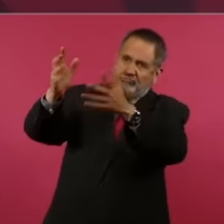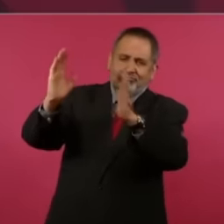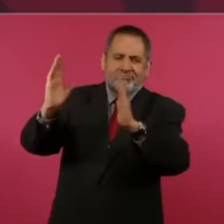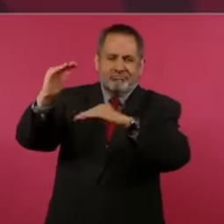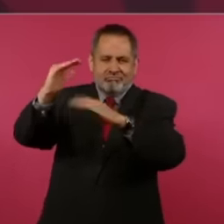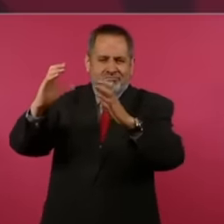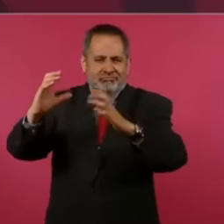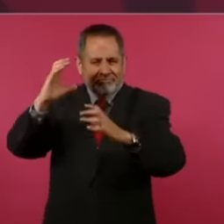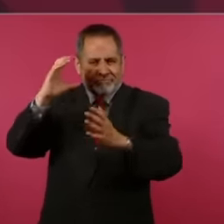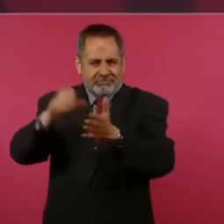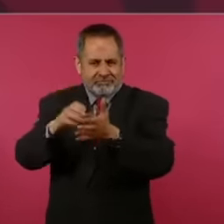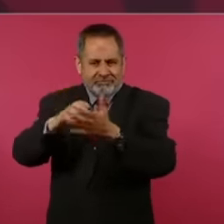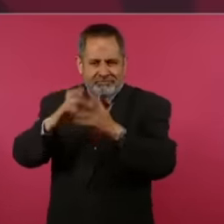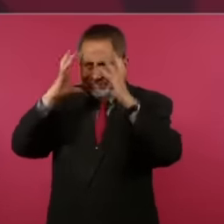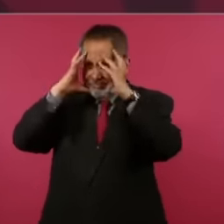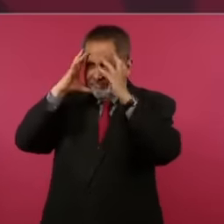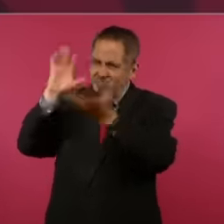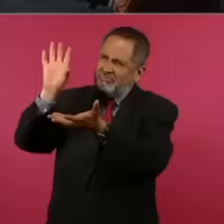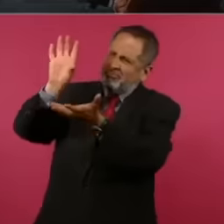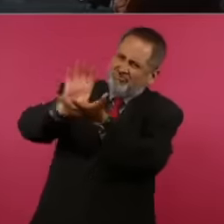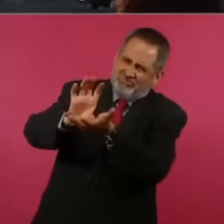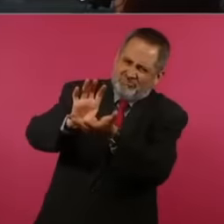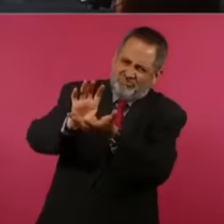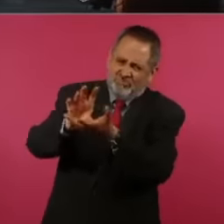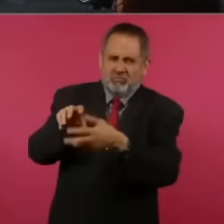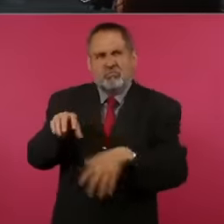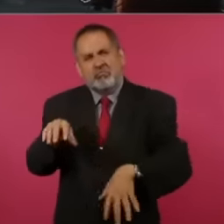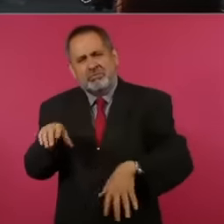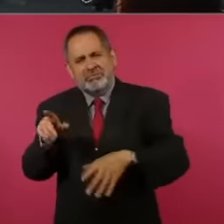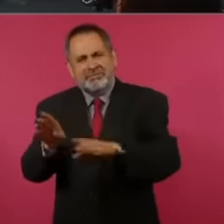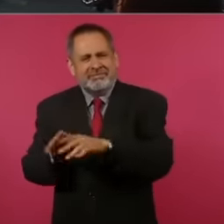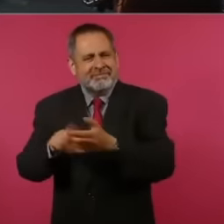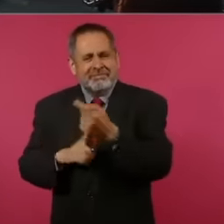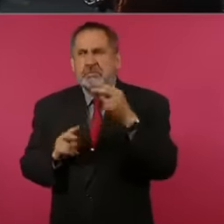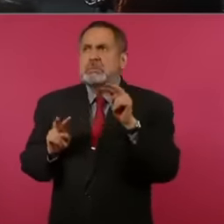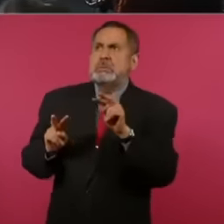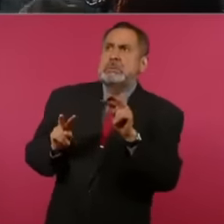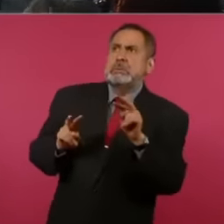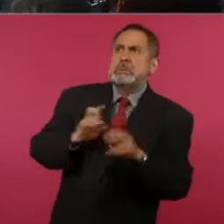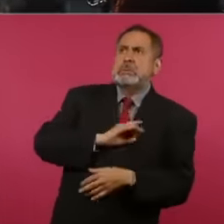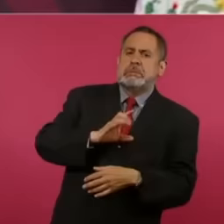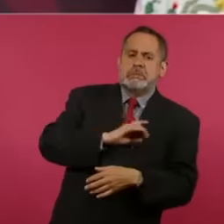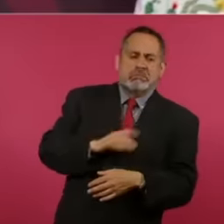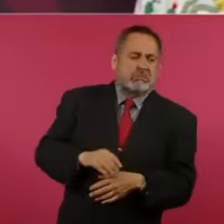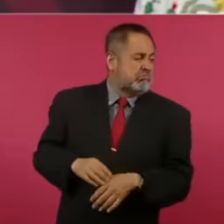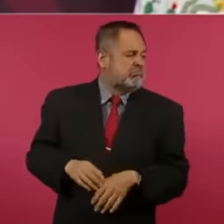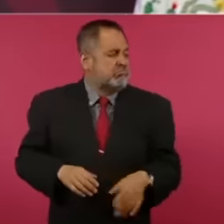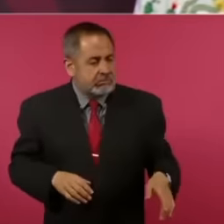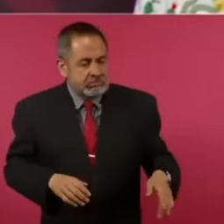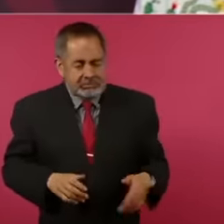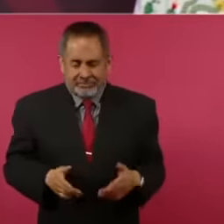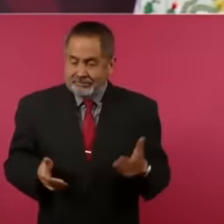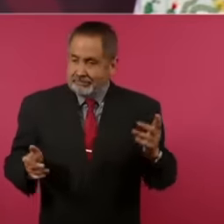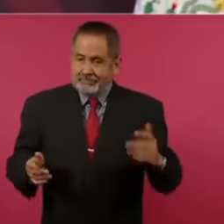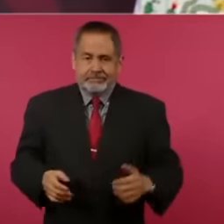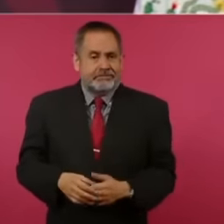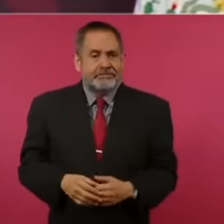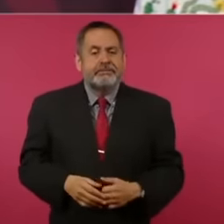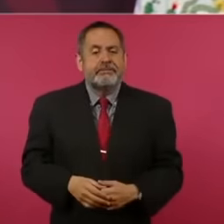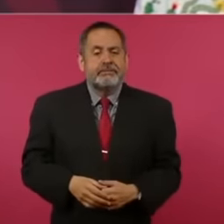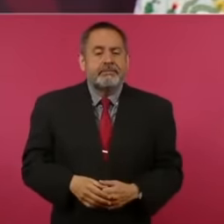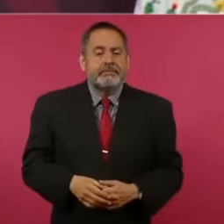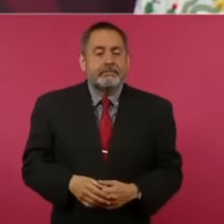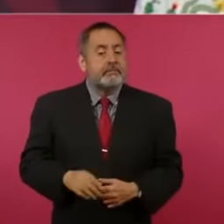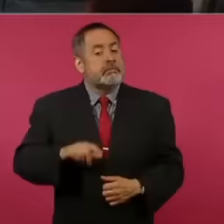a lesson and at the time of the Reformation,